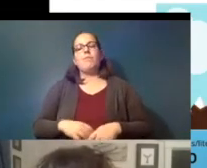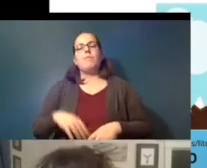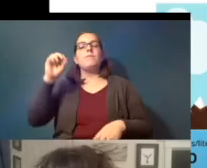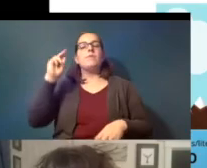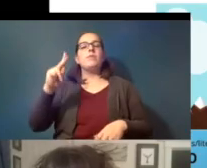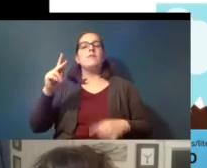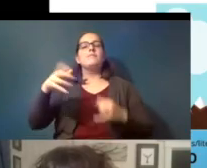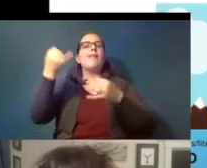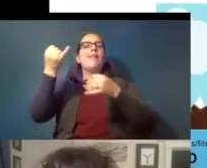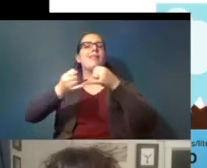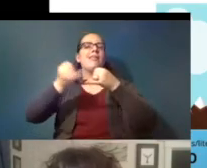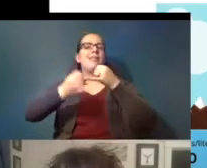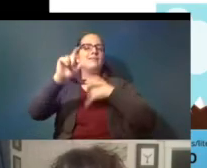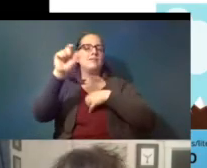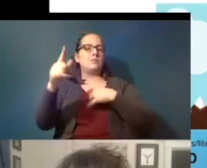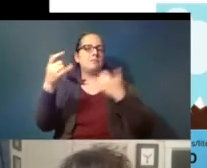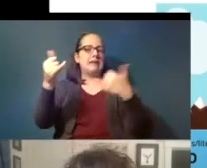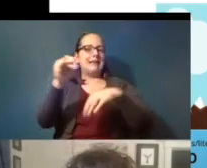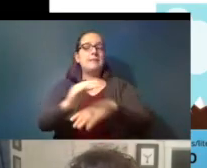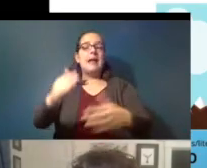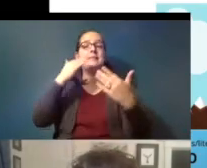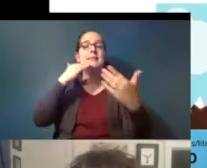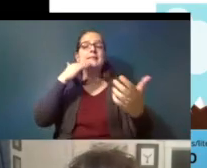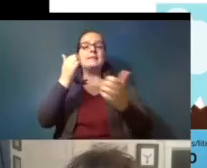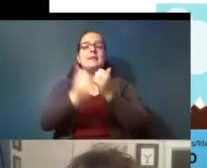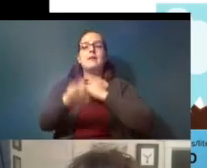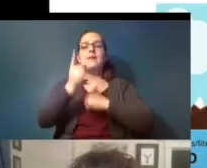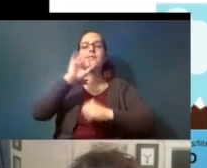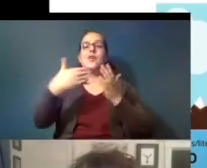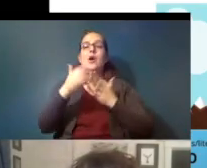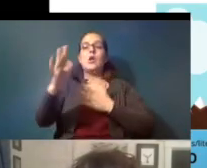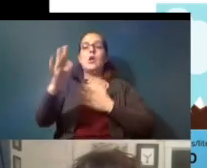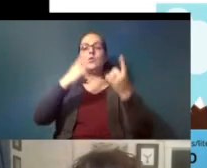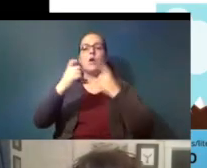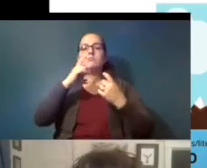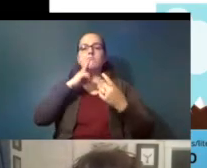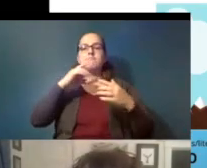question of the evening thank you everyone for all of your questions this has been fantastic um